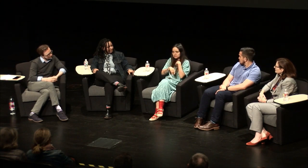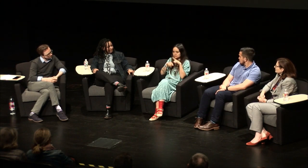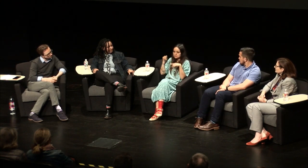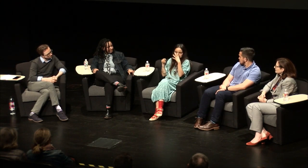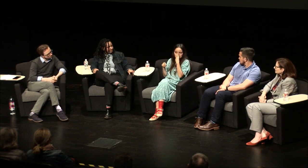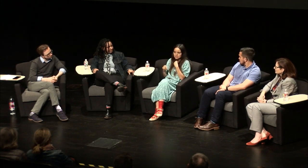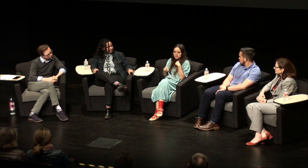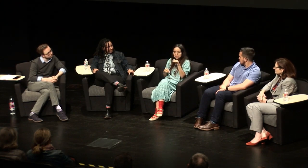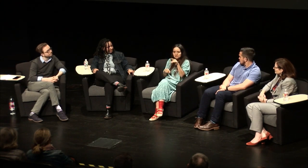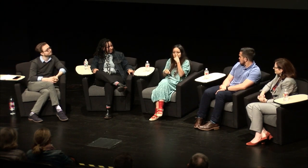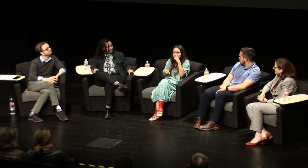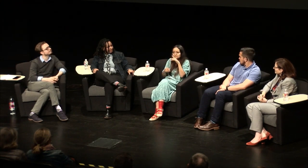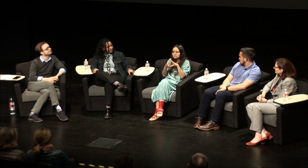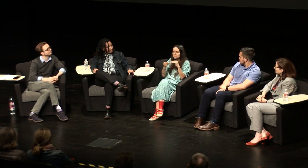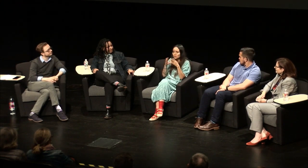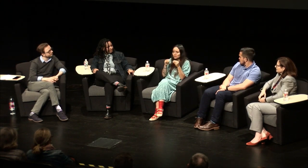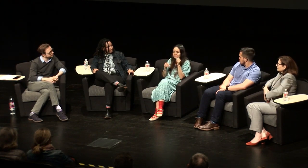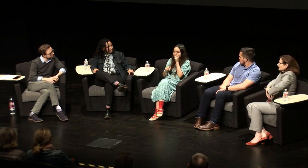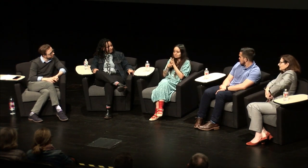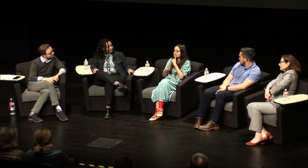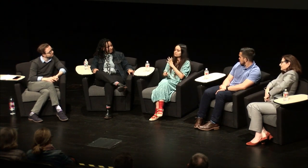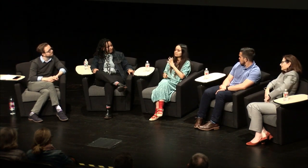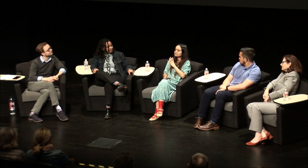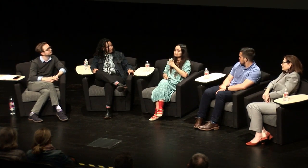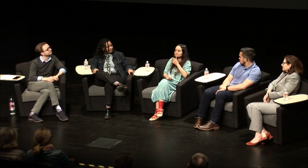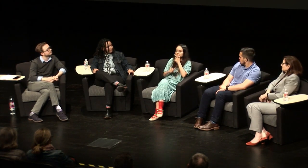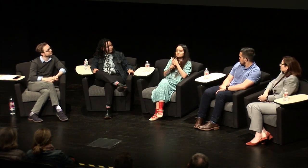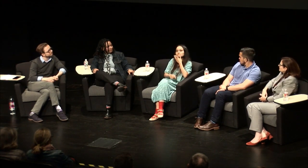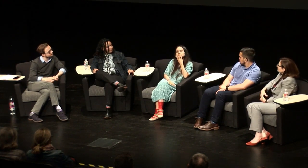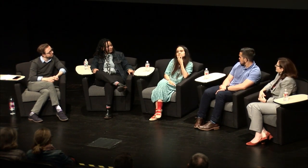I remember at night I couldn't sleep and I'd tell my sister to come tell me a